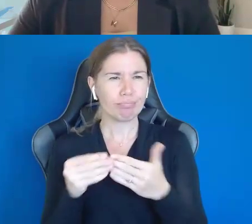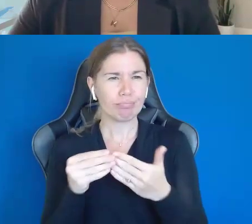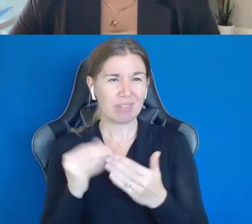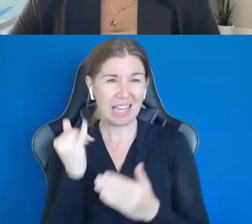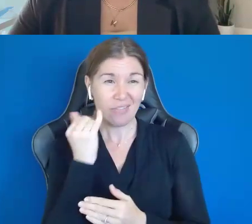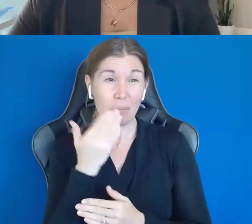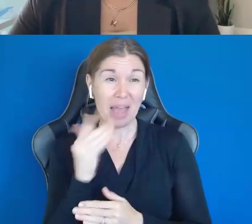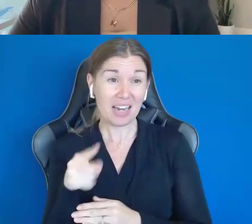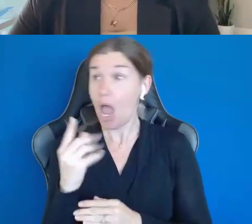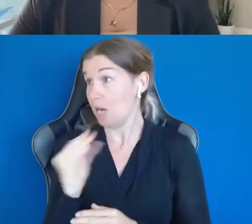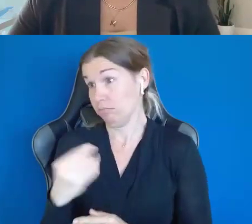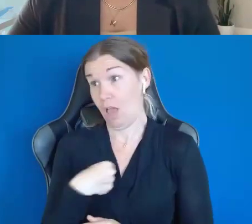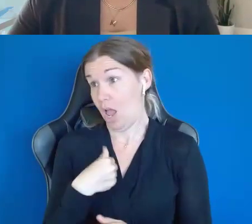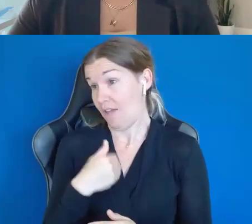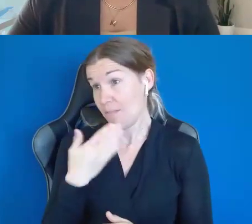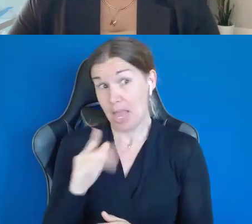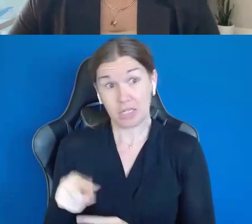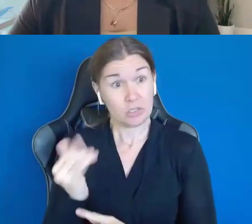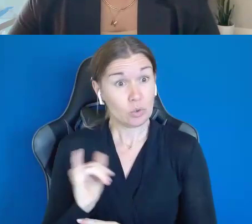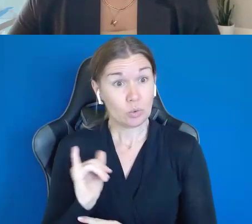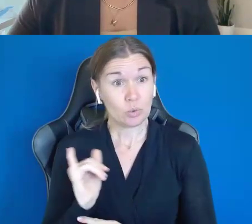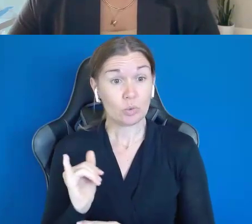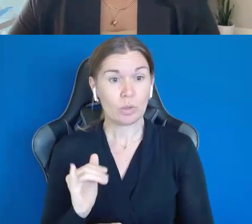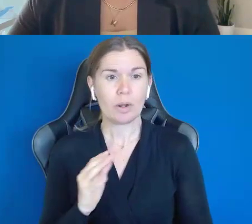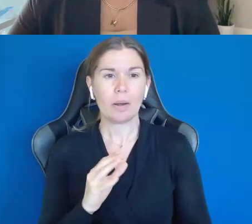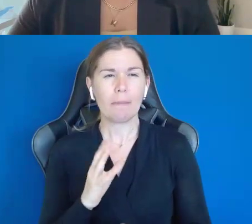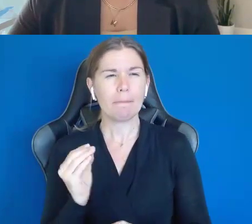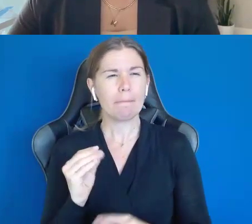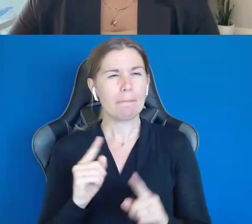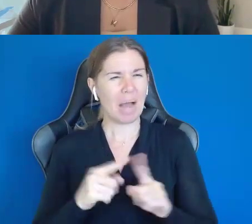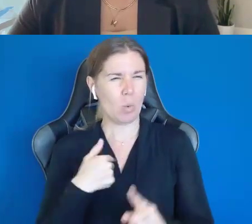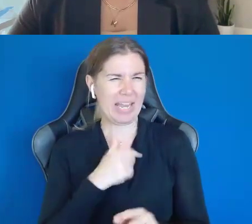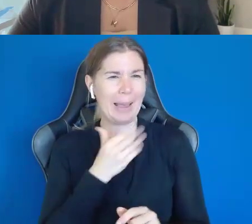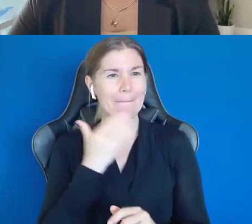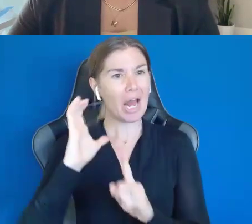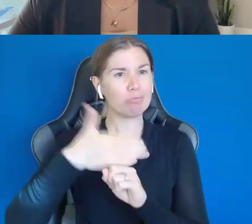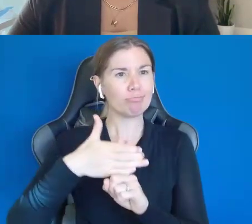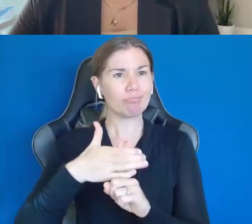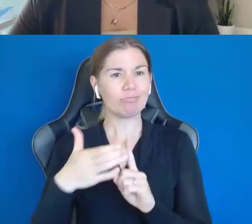I have bad days, but sometimes we can better mask that or we can better manage them, or